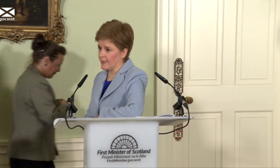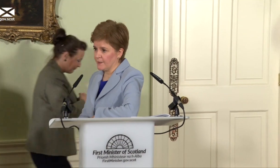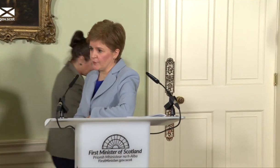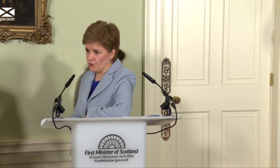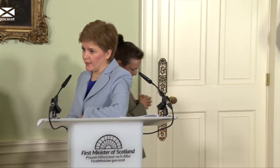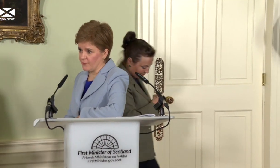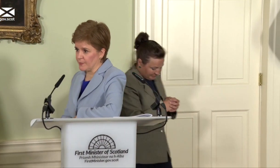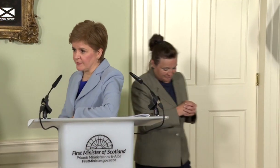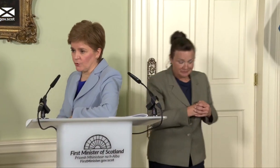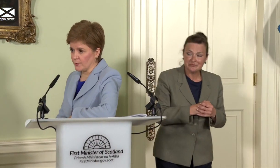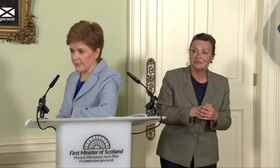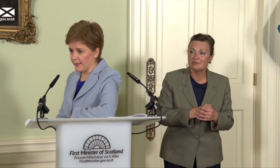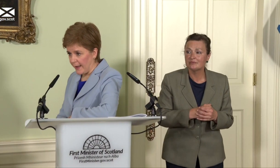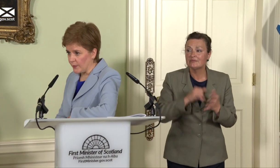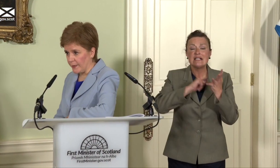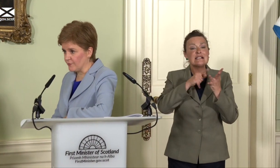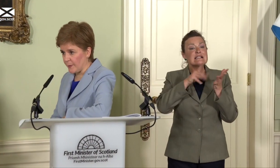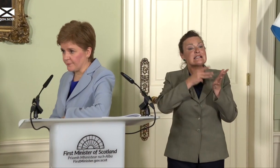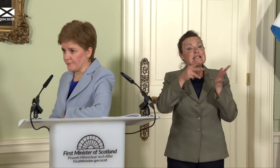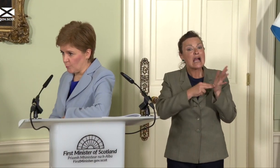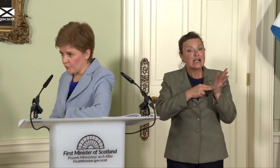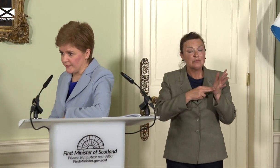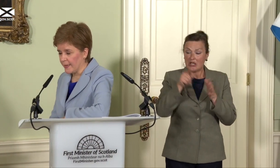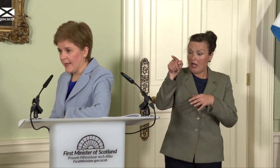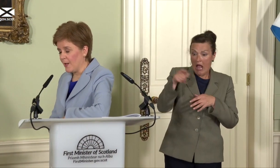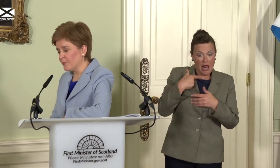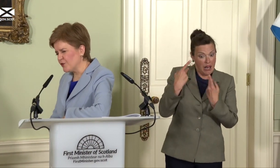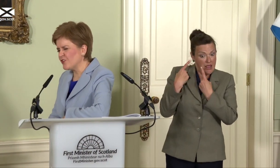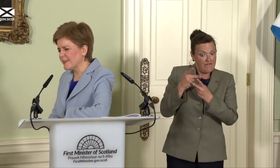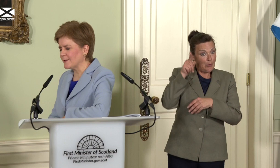that the UK Government is not in any way respectful of democracy. But if you’re really